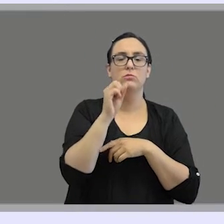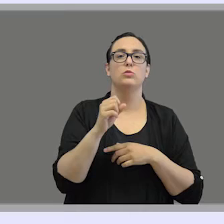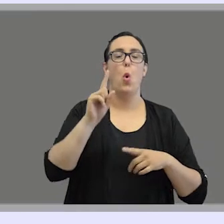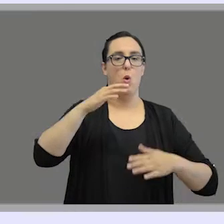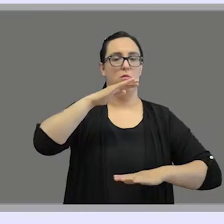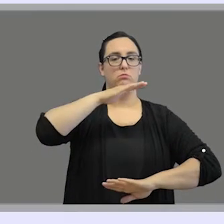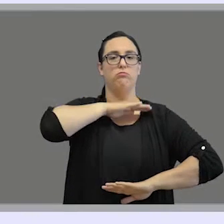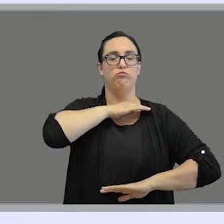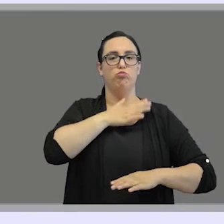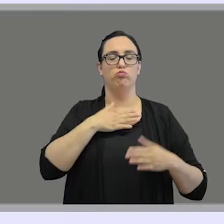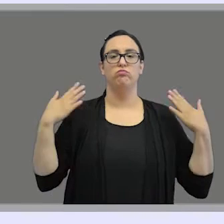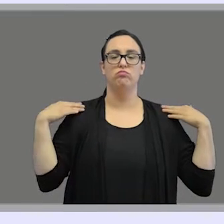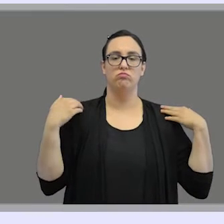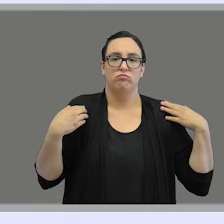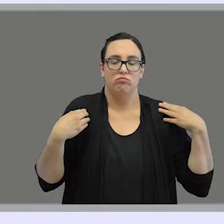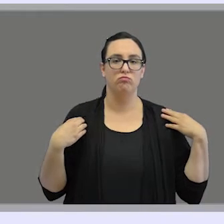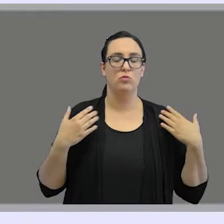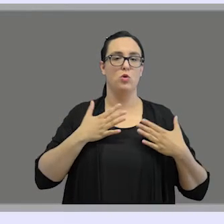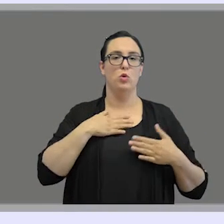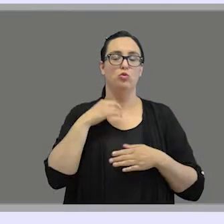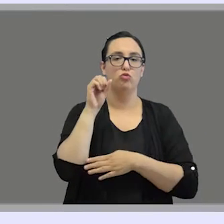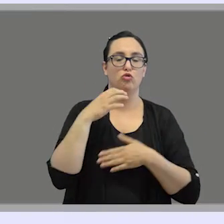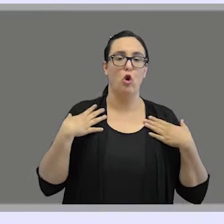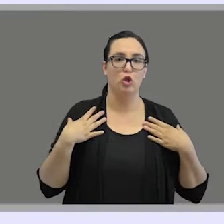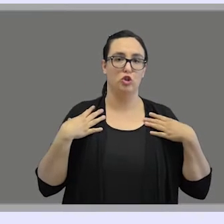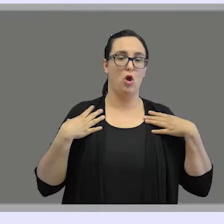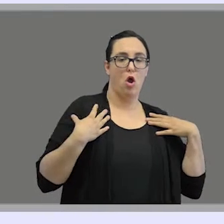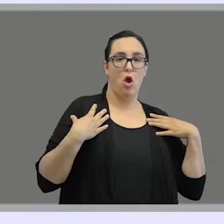and upper body parts, like shoulders and torso positions,